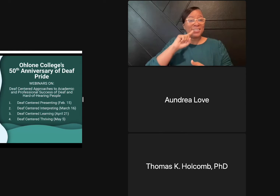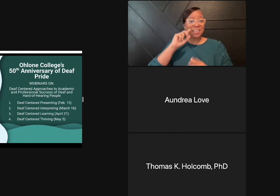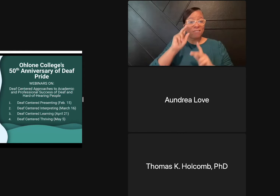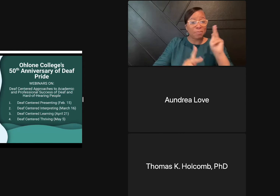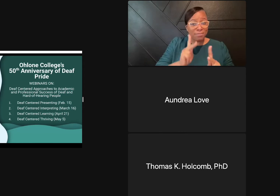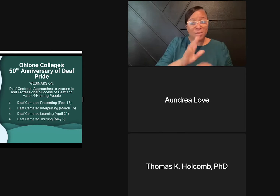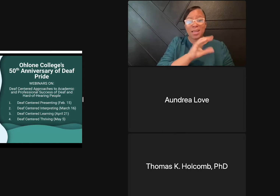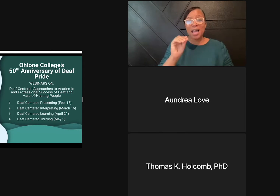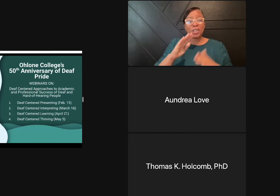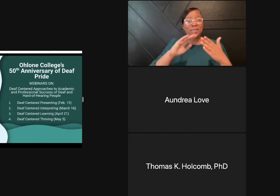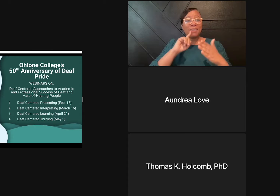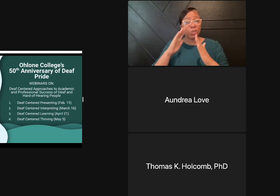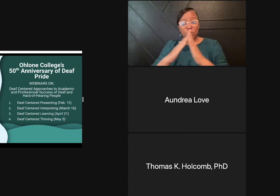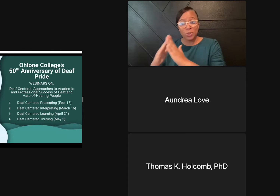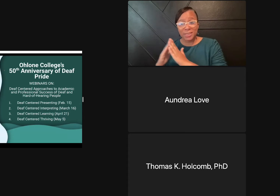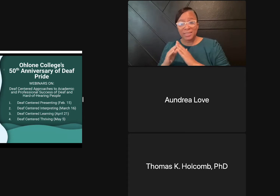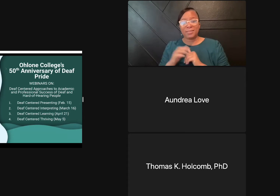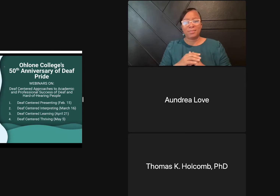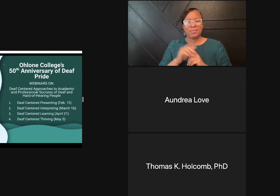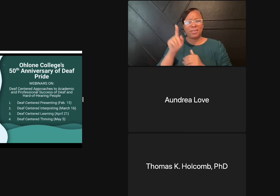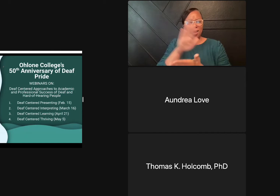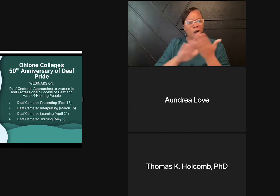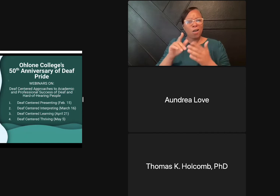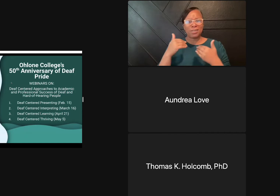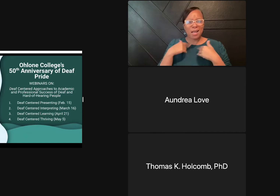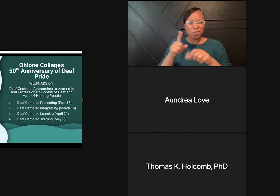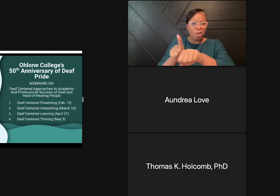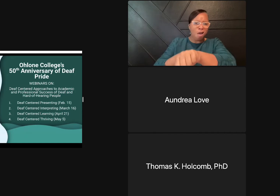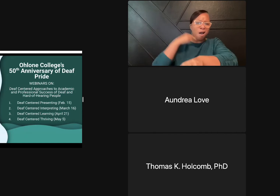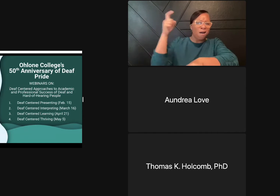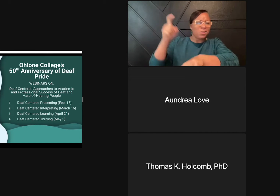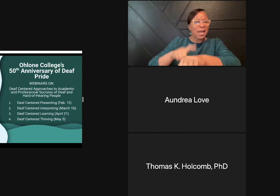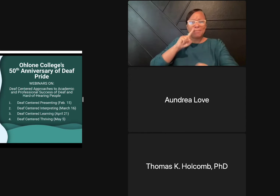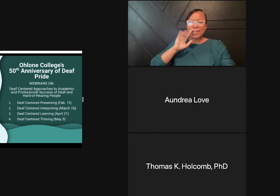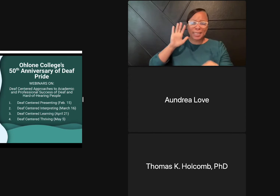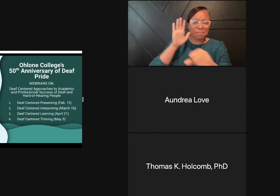to celebrate their 50th anniversary of Deaf Pride and to partnership with the community.